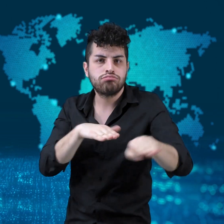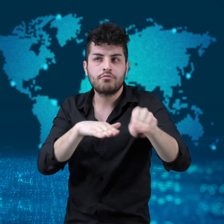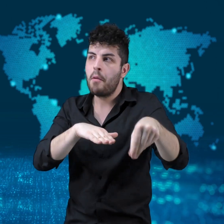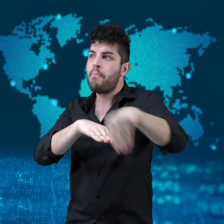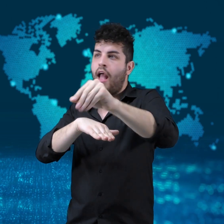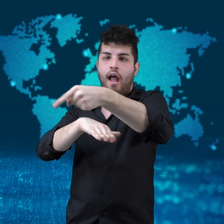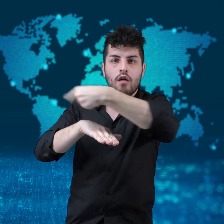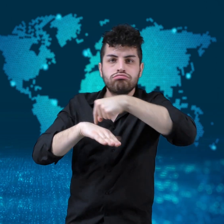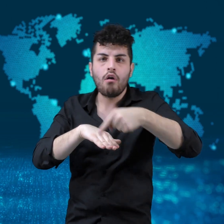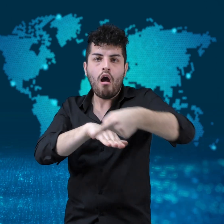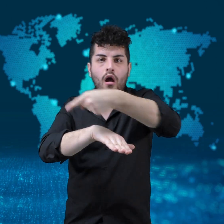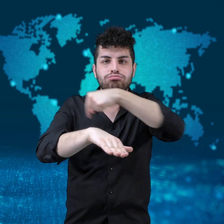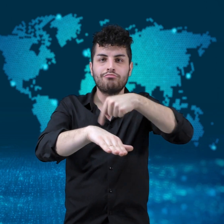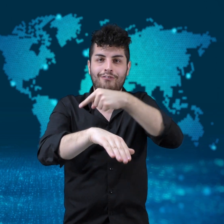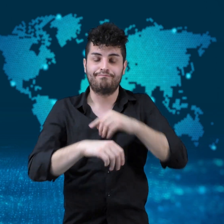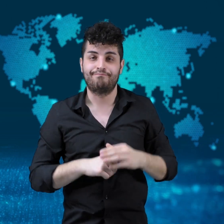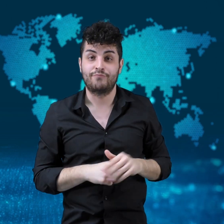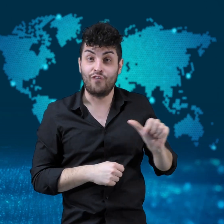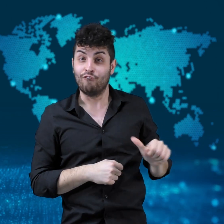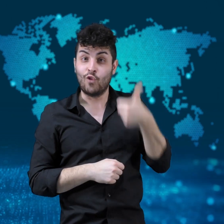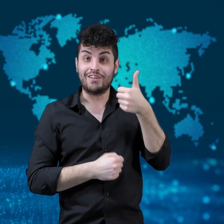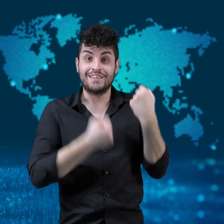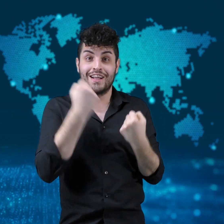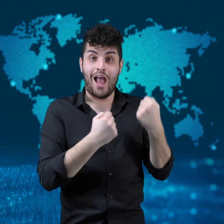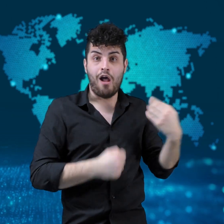driven by an elderly man,